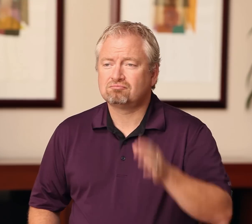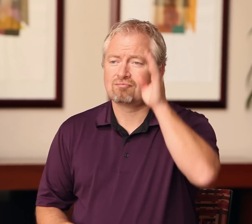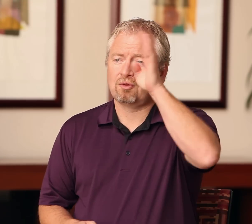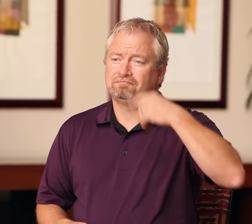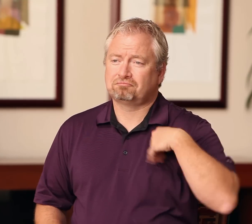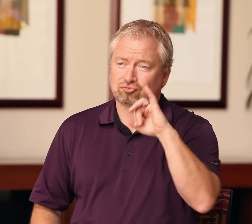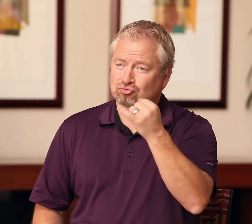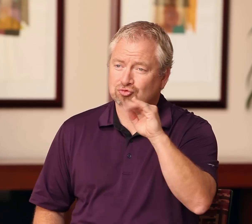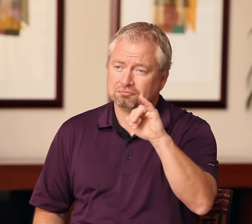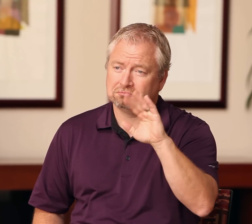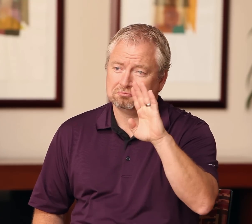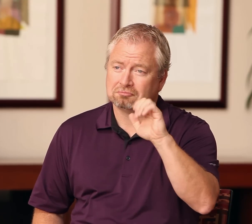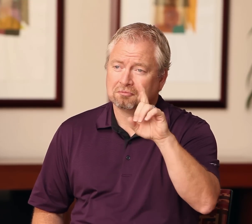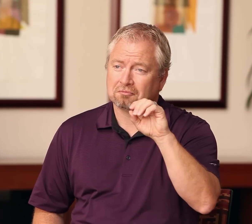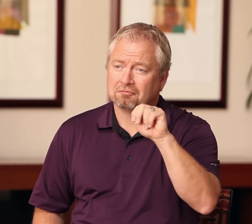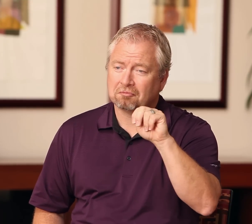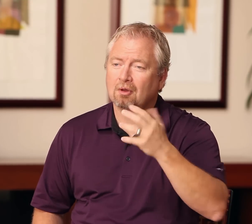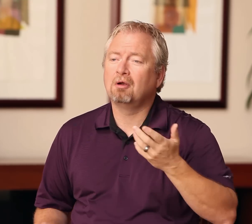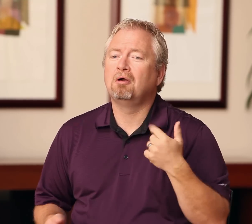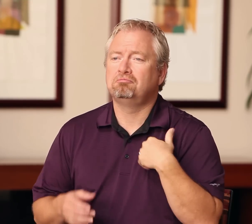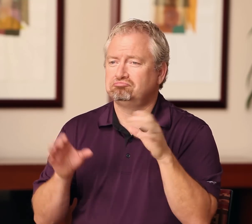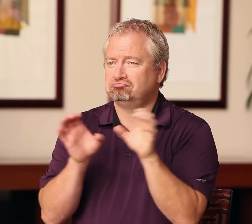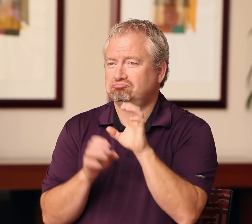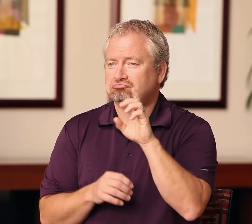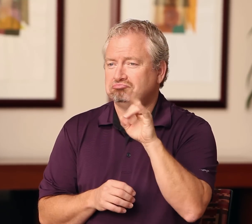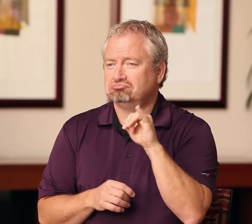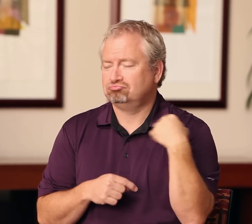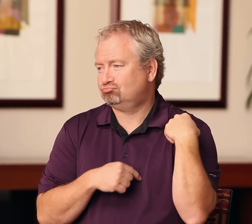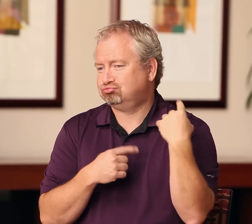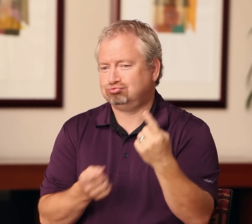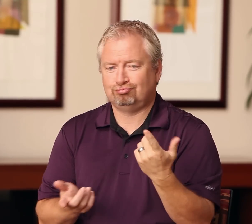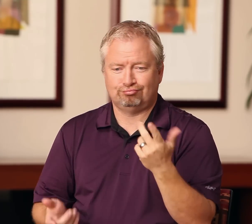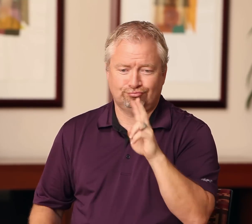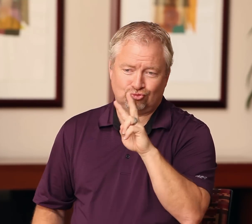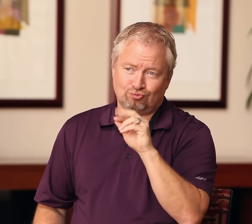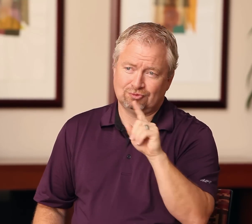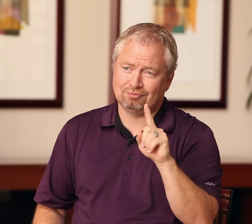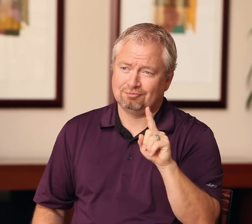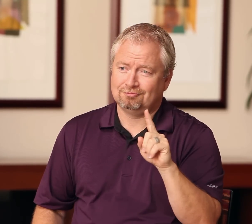Hello. I'm Jimmy Beldon, and I’ve been a CDI since 2001.